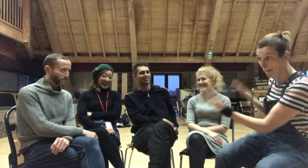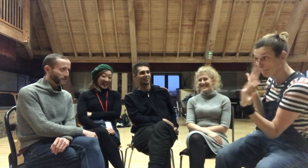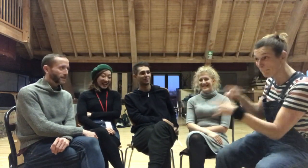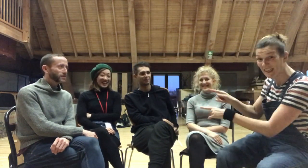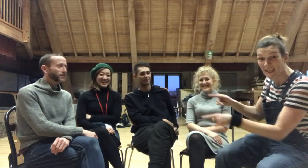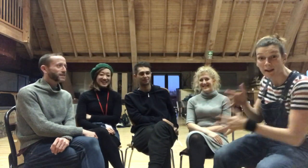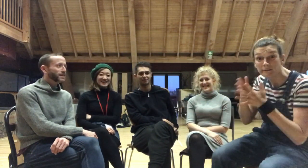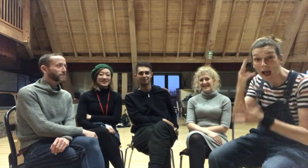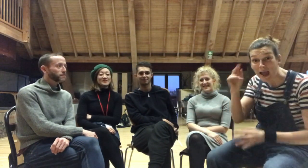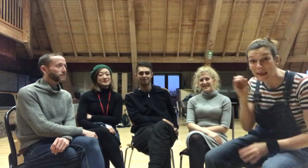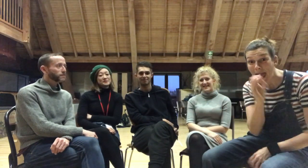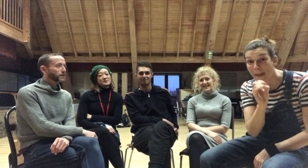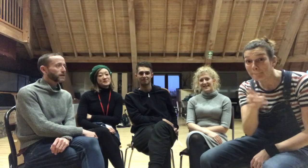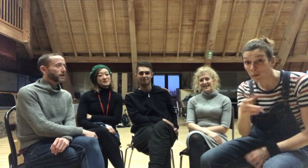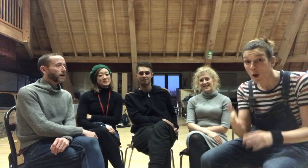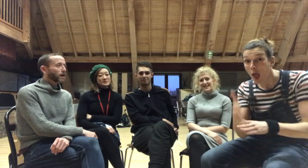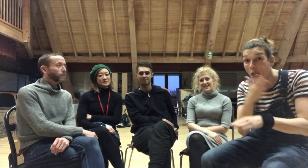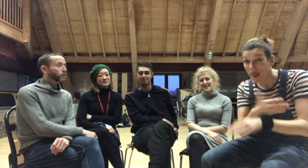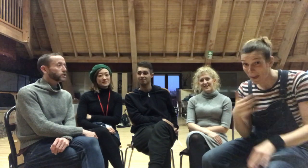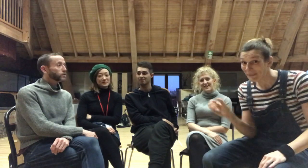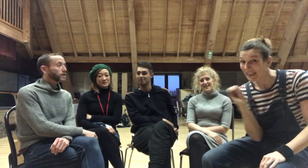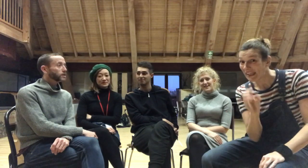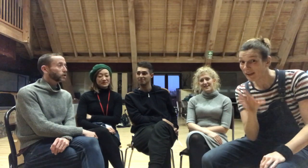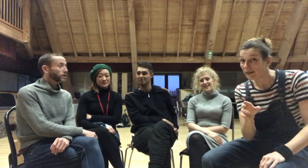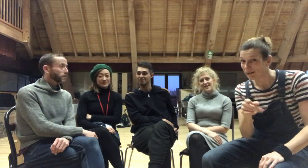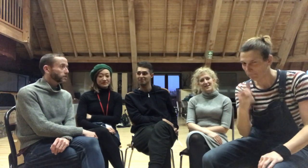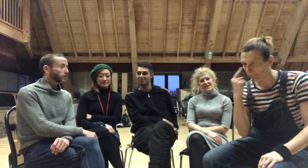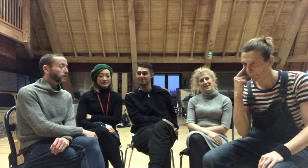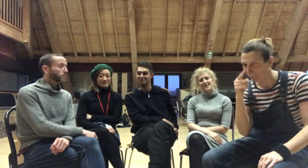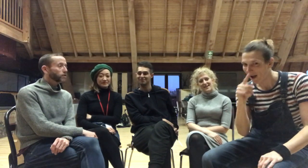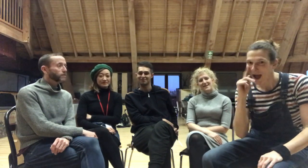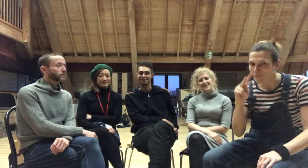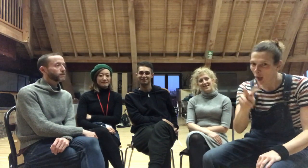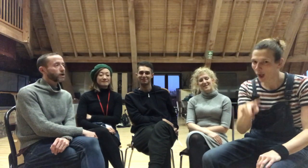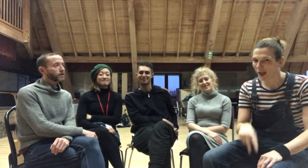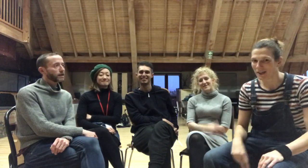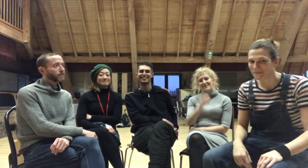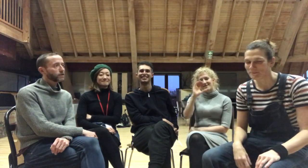I've already told you their sign names in the previous vlog, have a look!